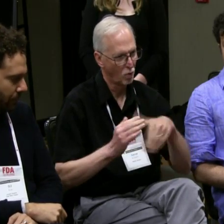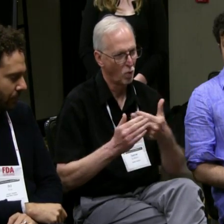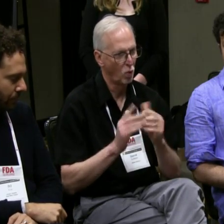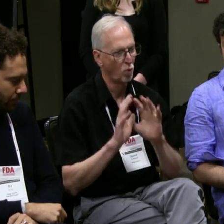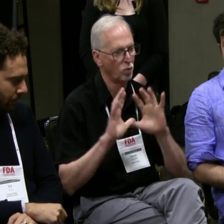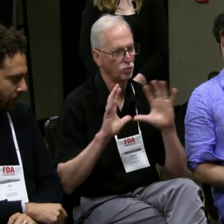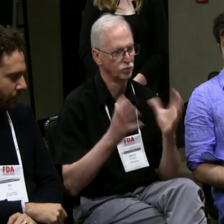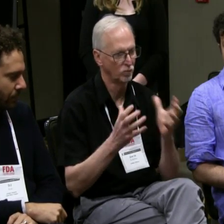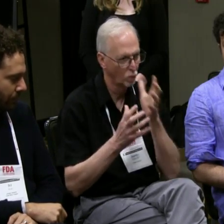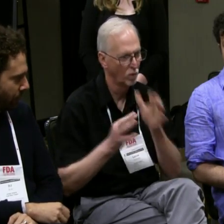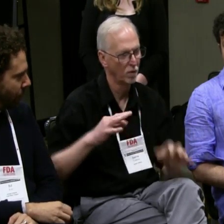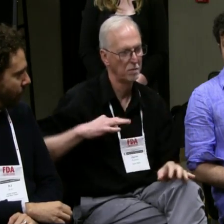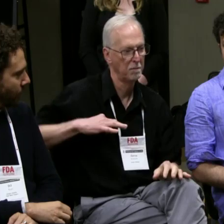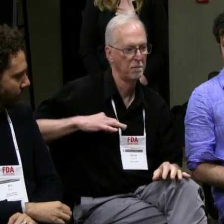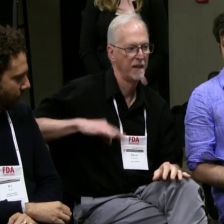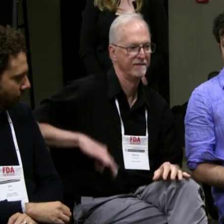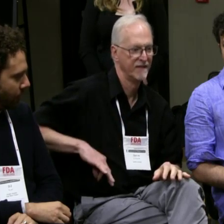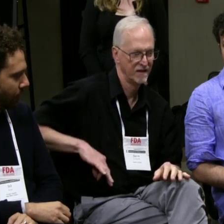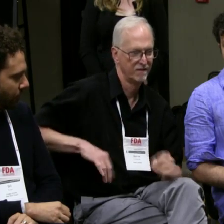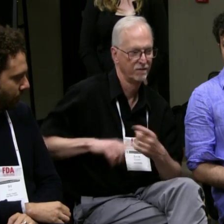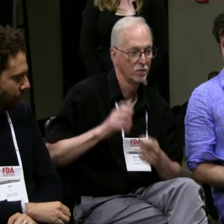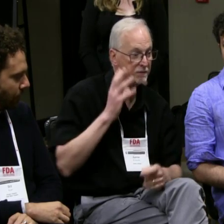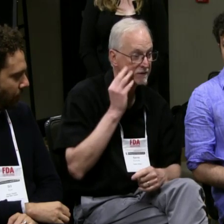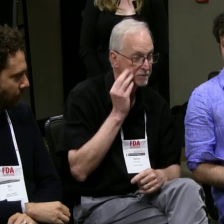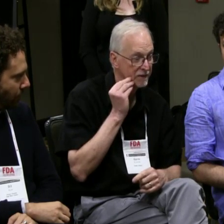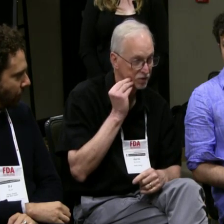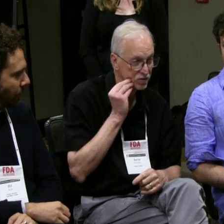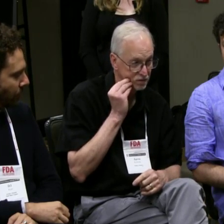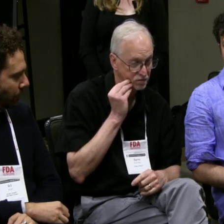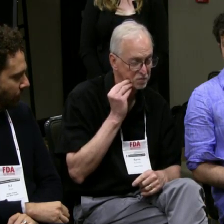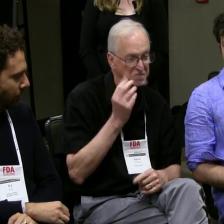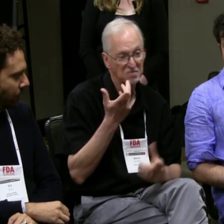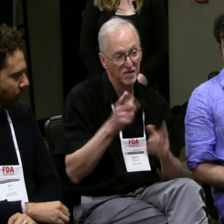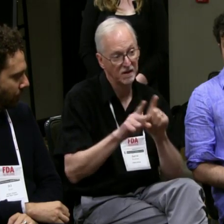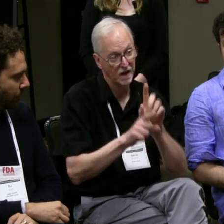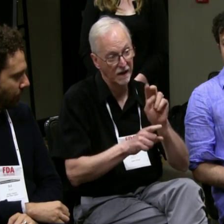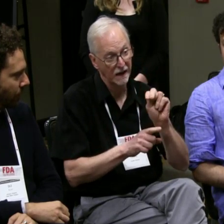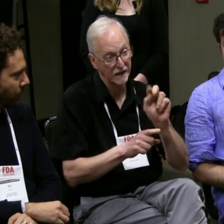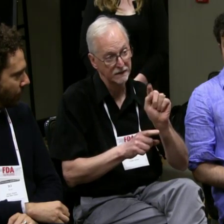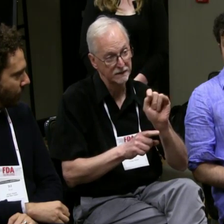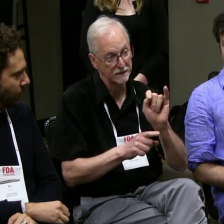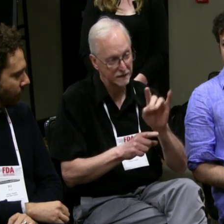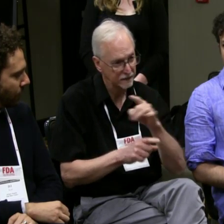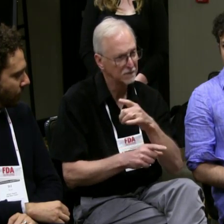It's important that everyone working together will benefit from this experience.